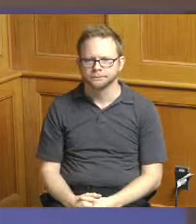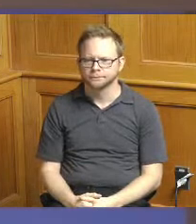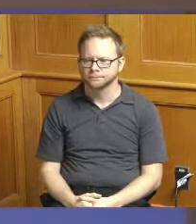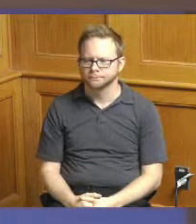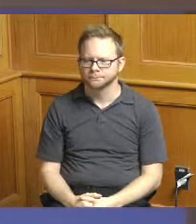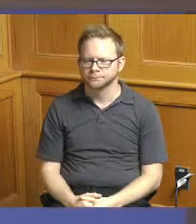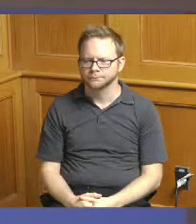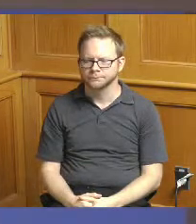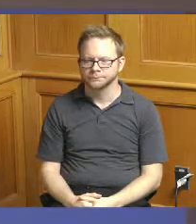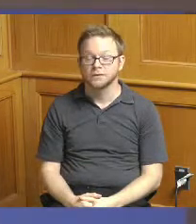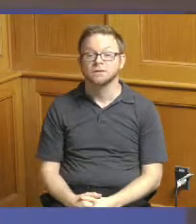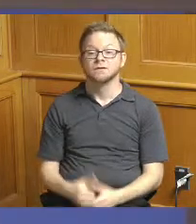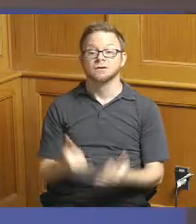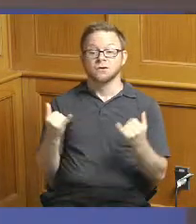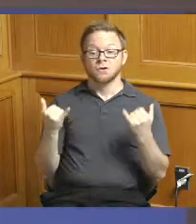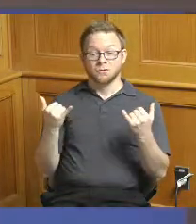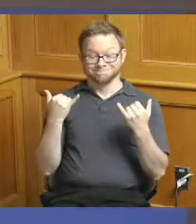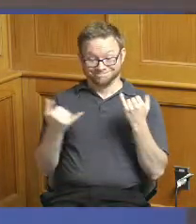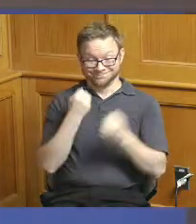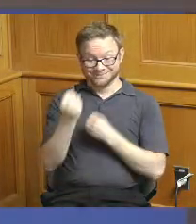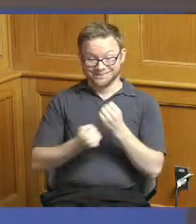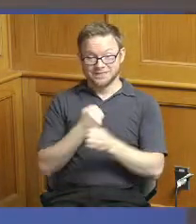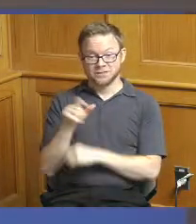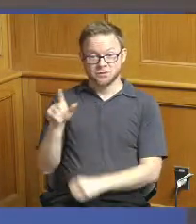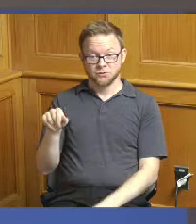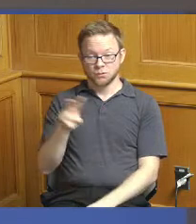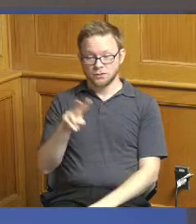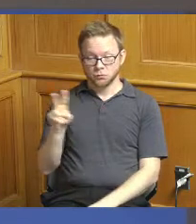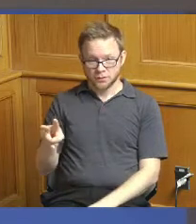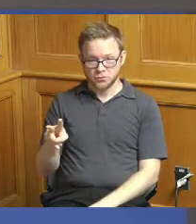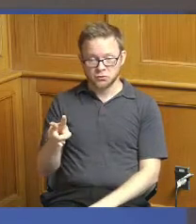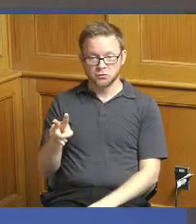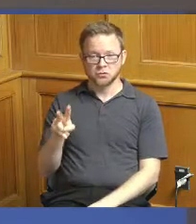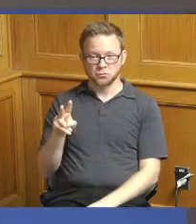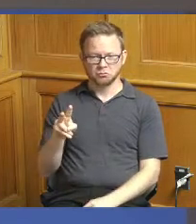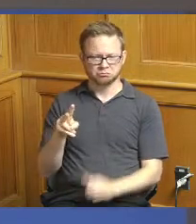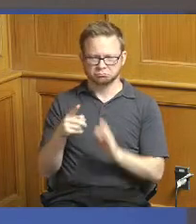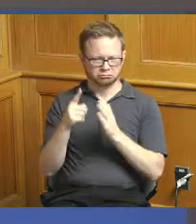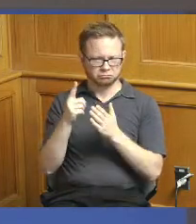so that's this year where we're at with our current CIP the progress we're making